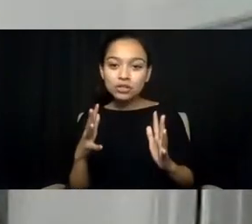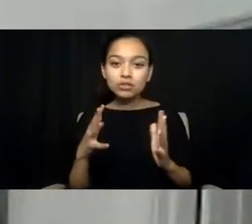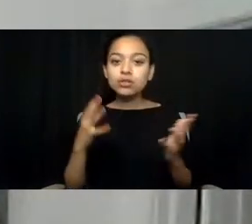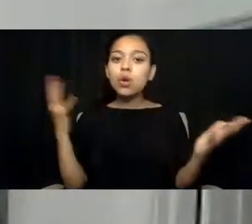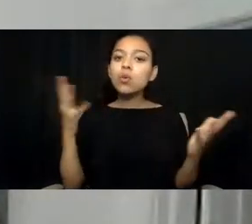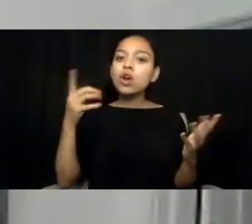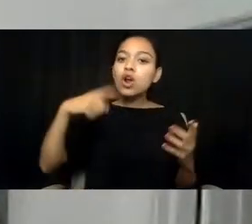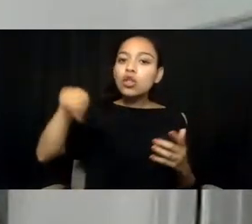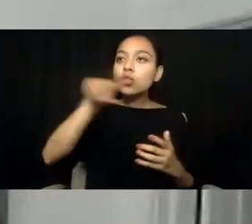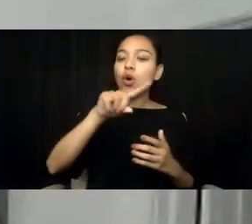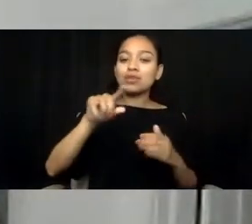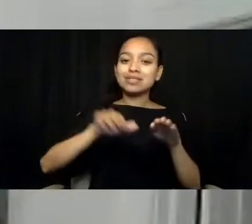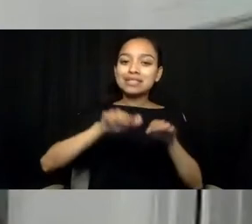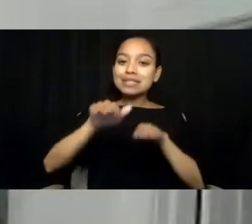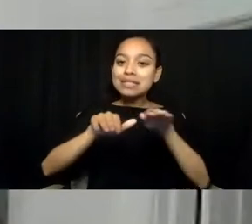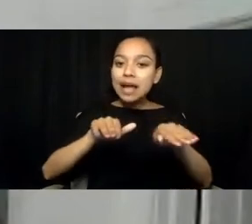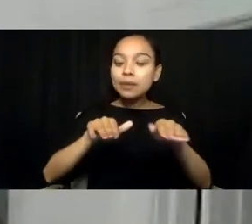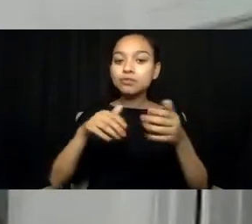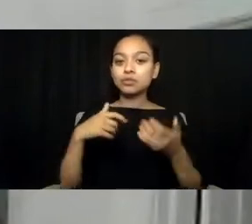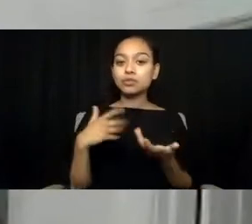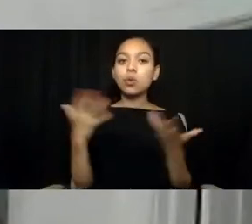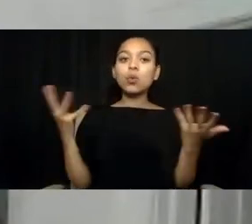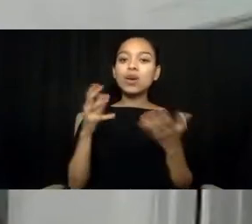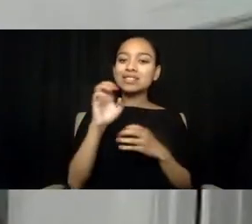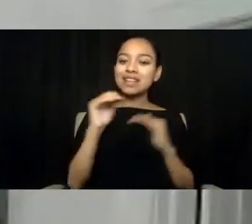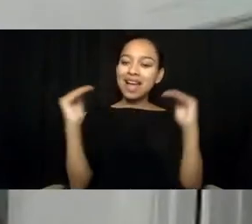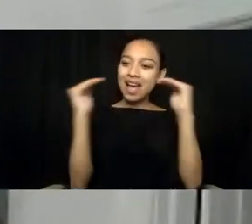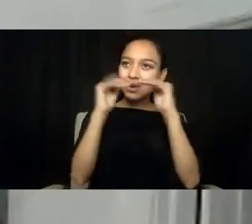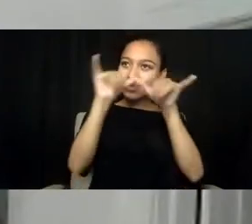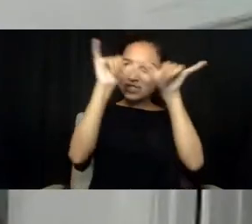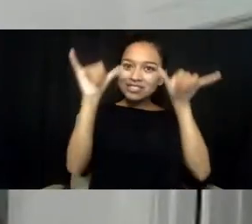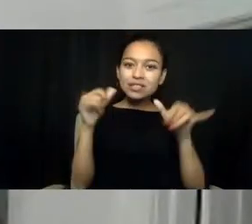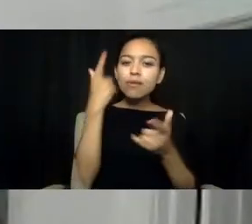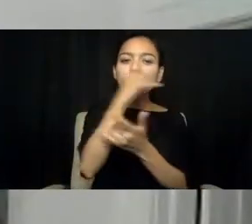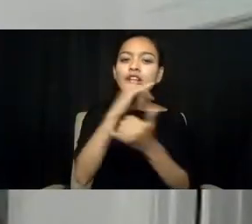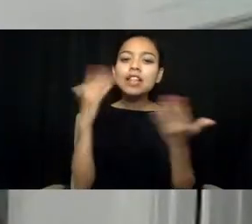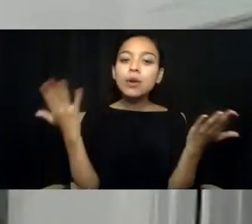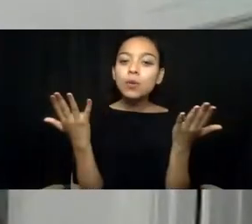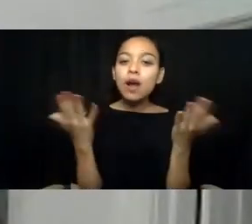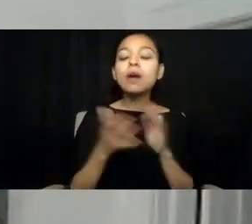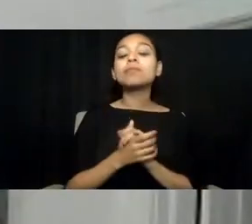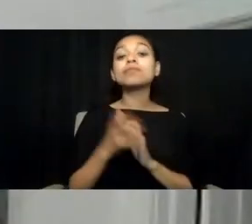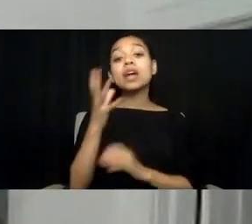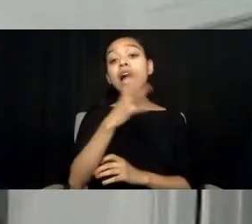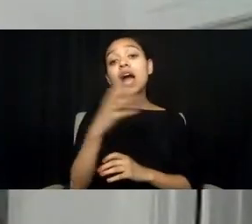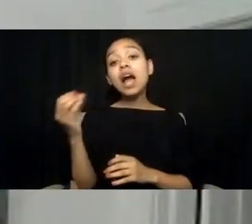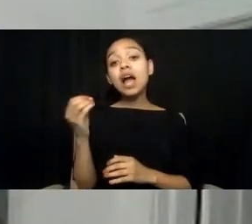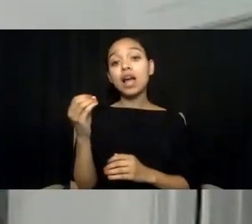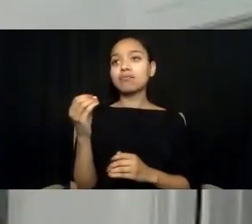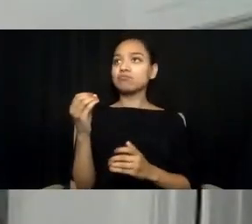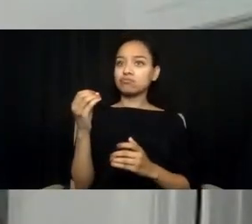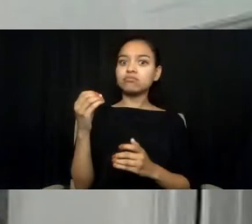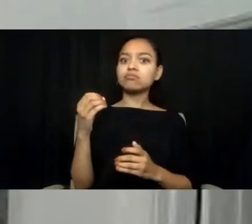What does an equitable system look like? And let's hold the states accountable.